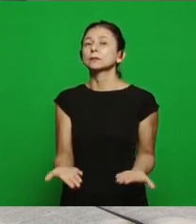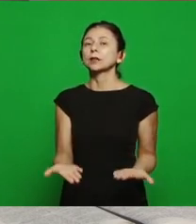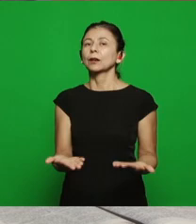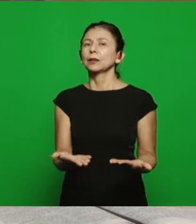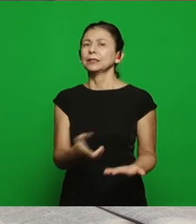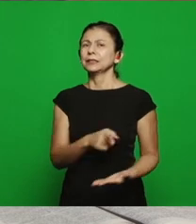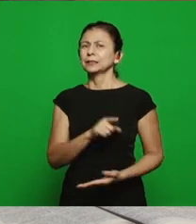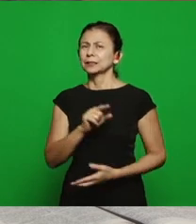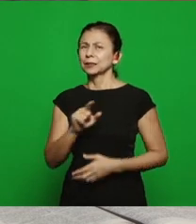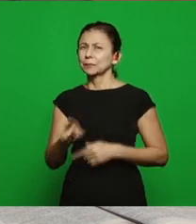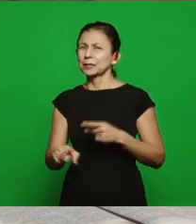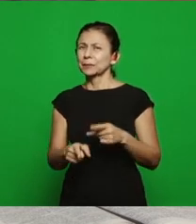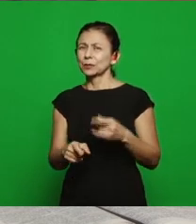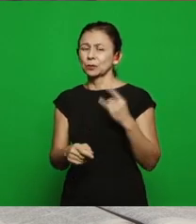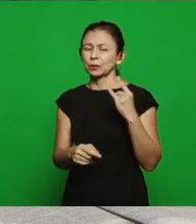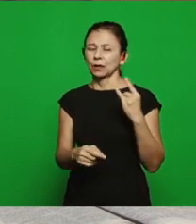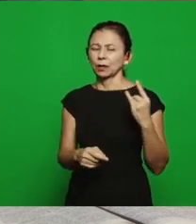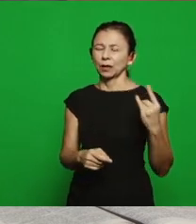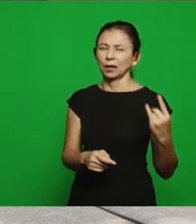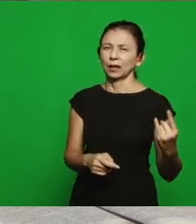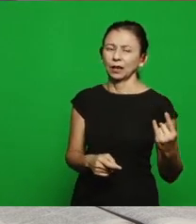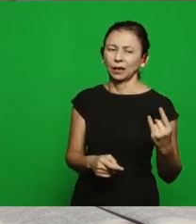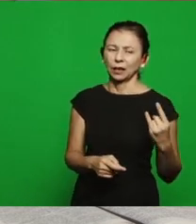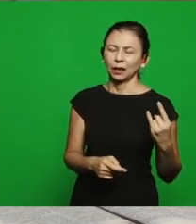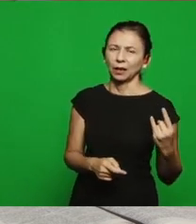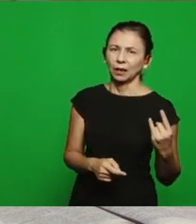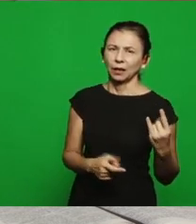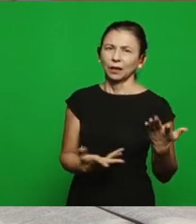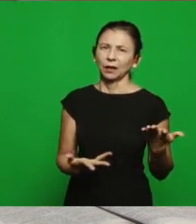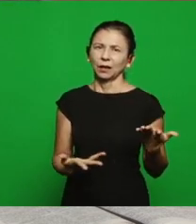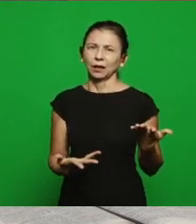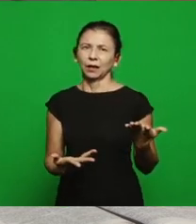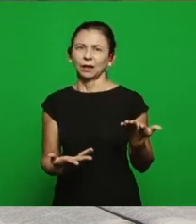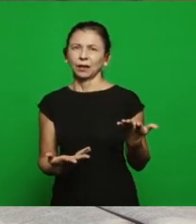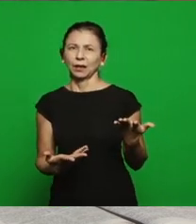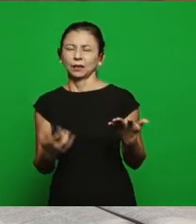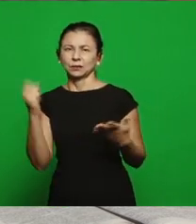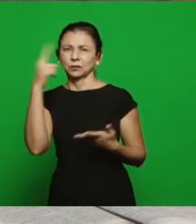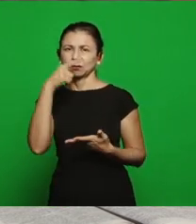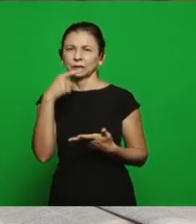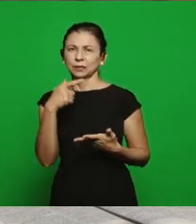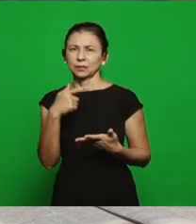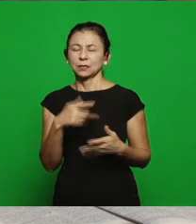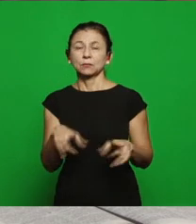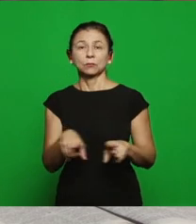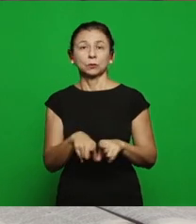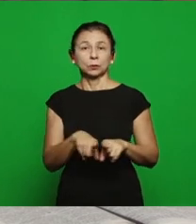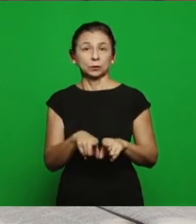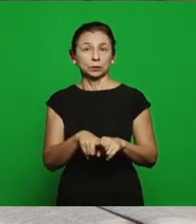get involved with her and more: the text says the children have already been born